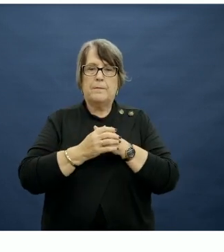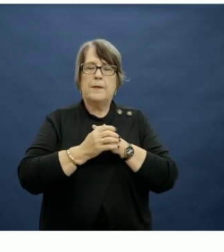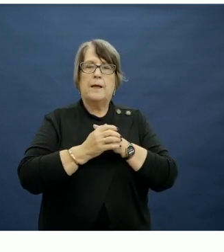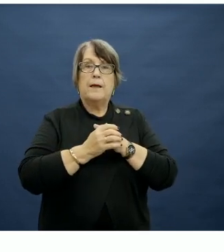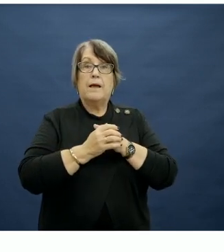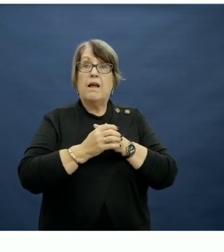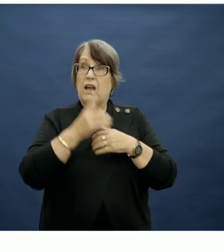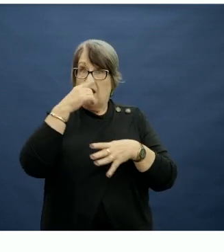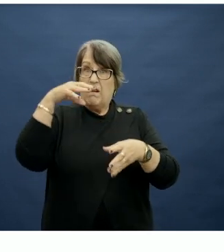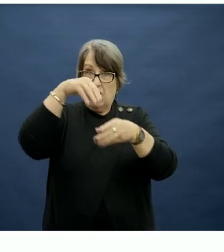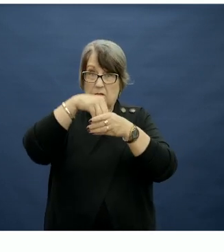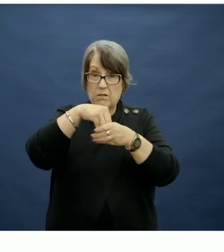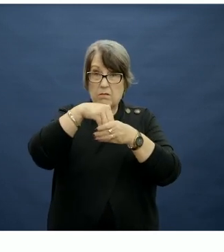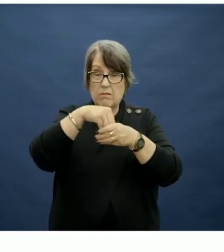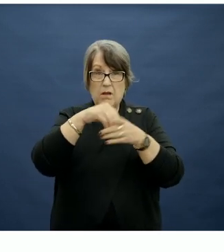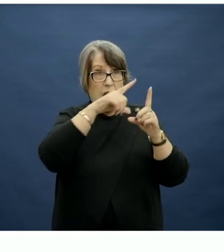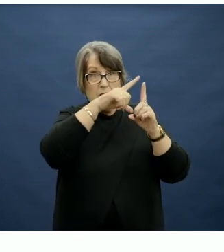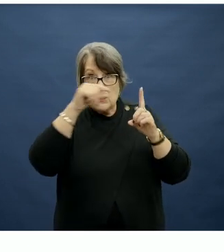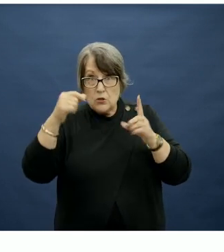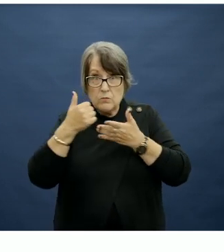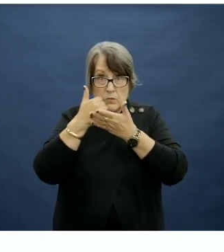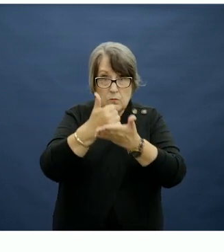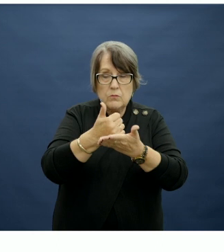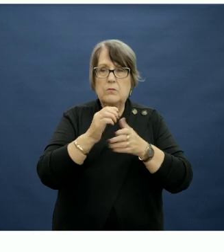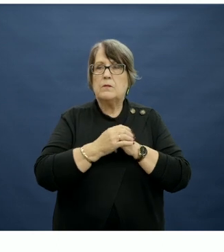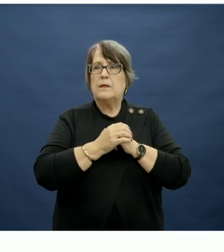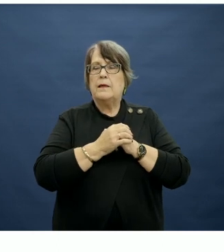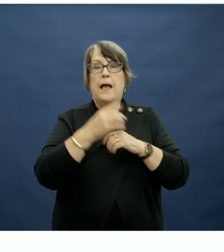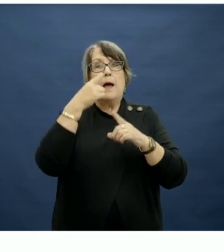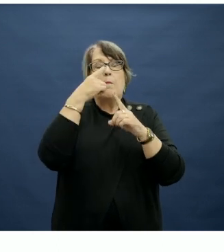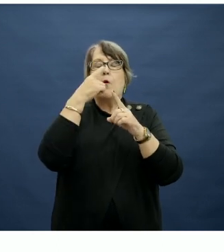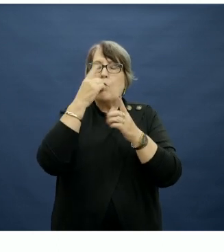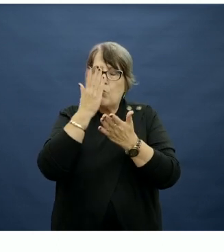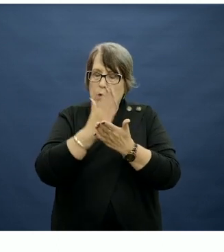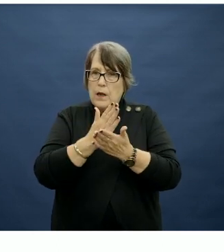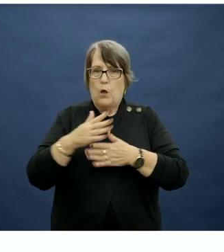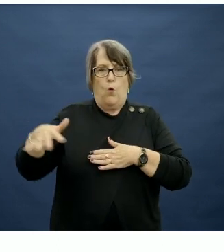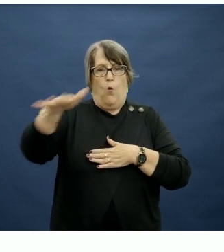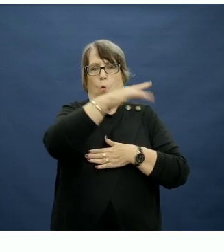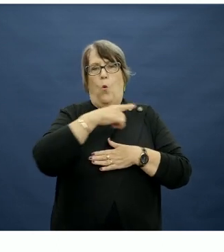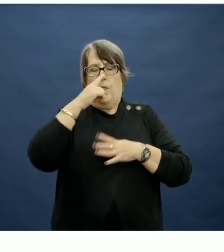involve digital supports, but it's really about getting all of the players at the table